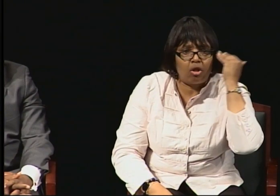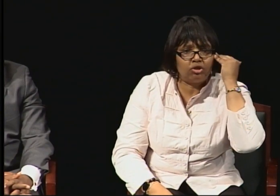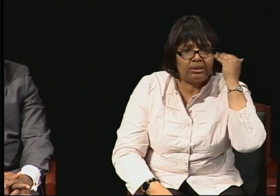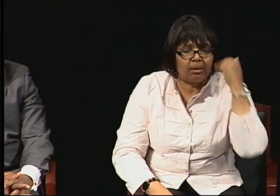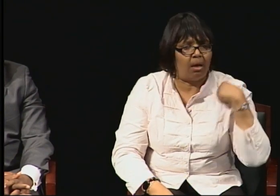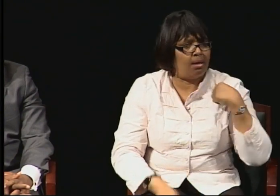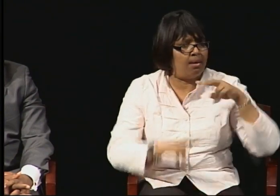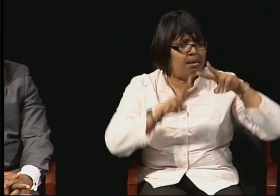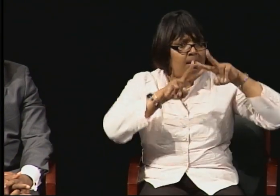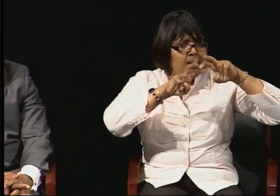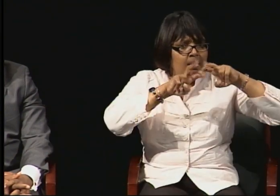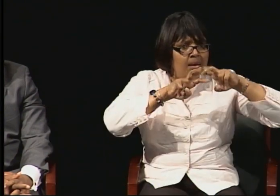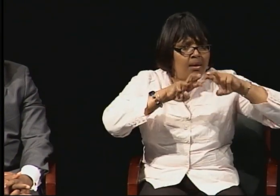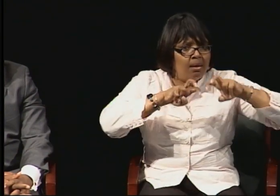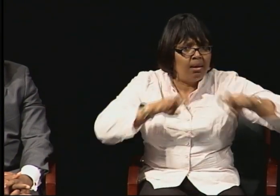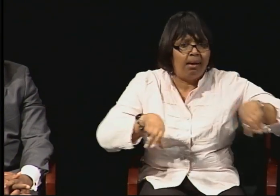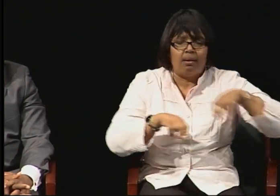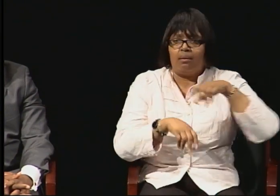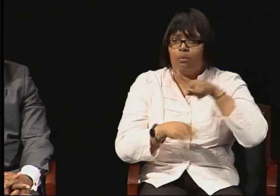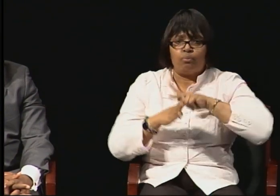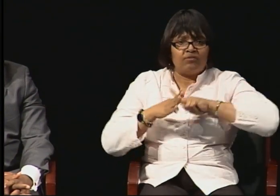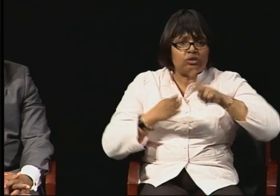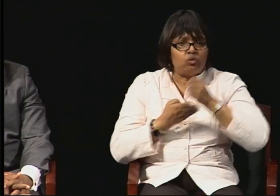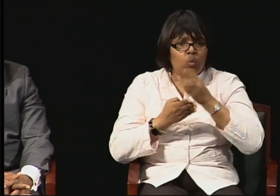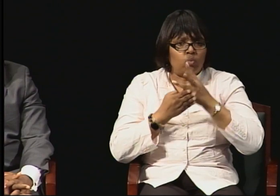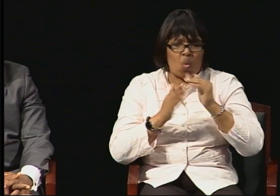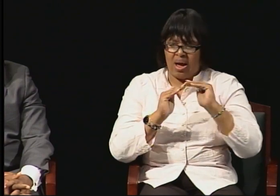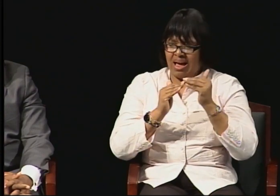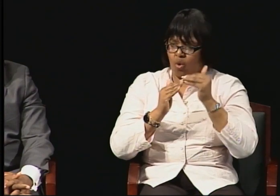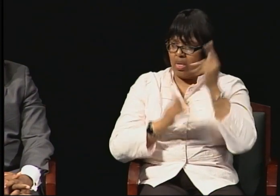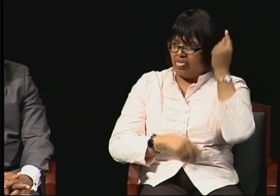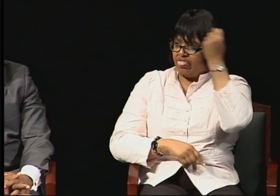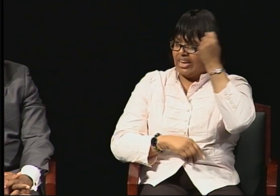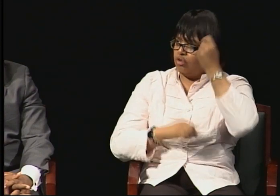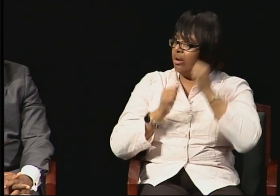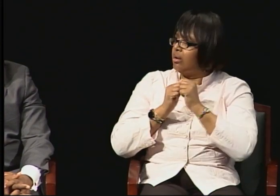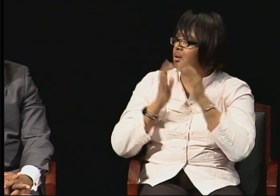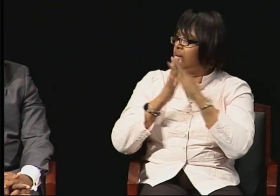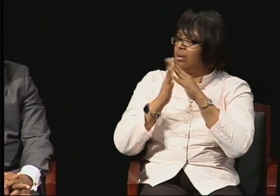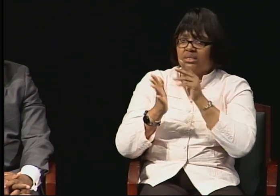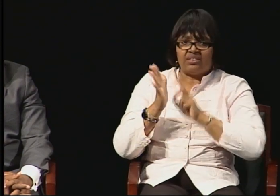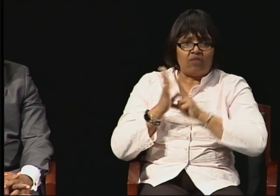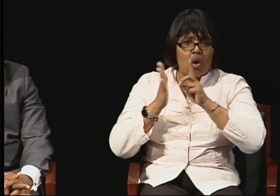And more information, more development of the theories that we were using in our work.